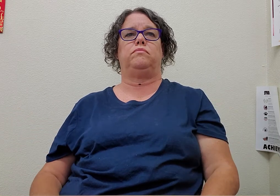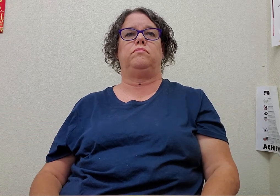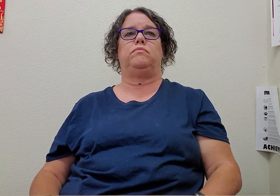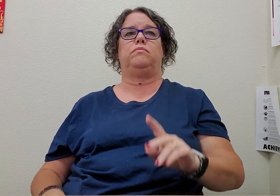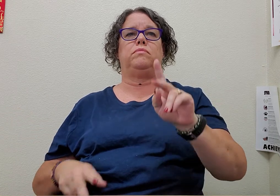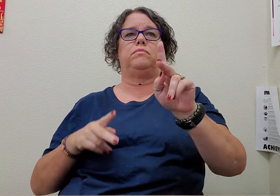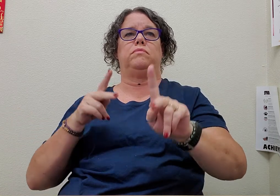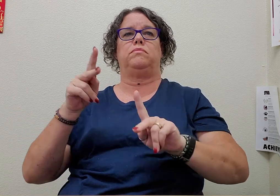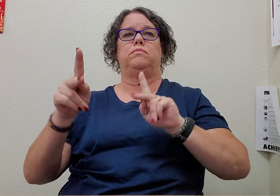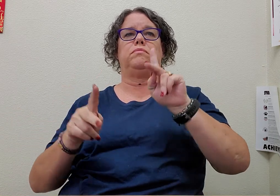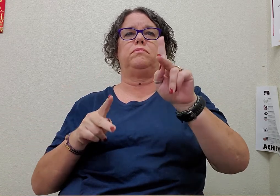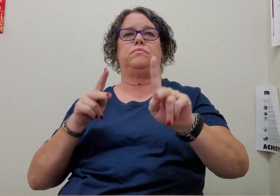people